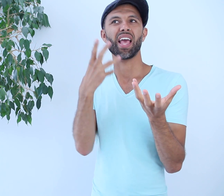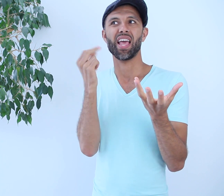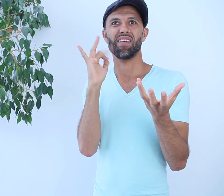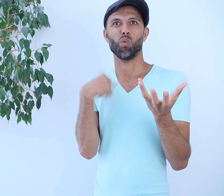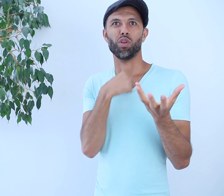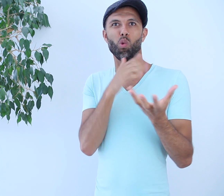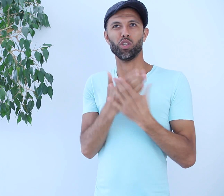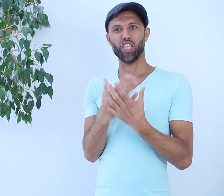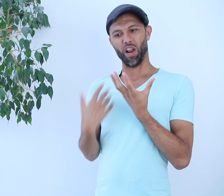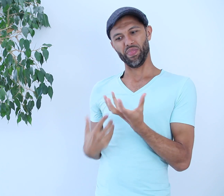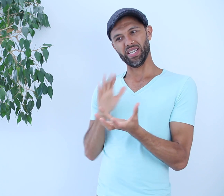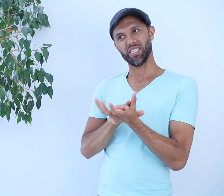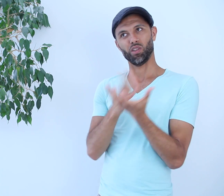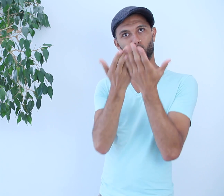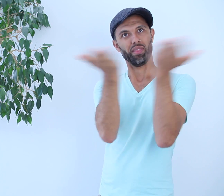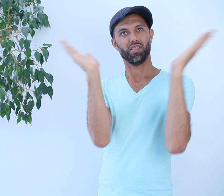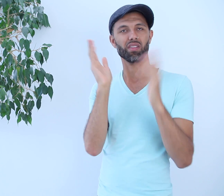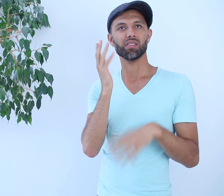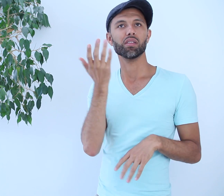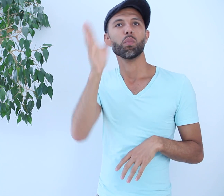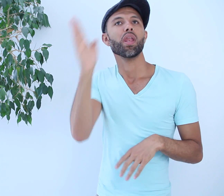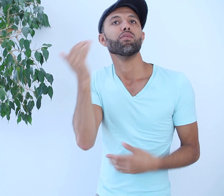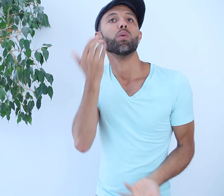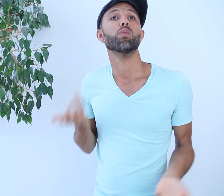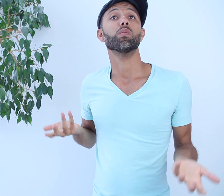If we don’t take the time to share then how will they ever know?